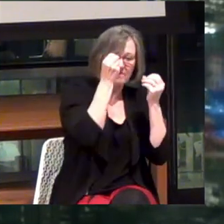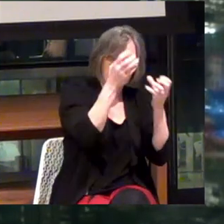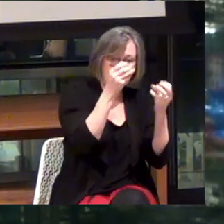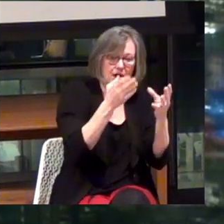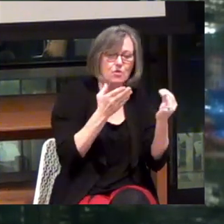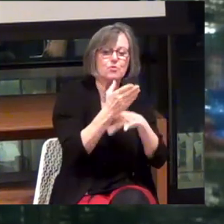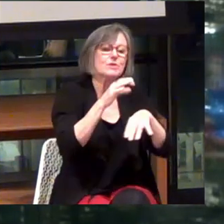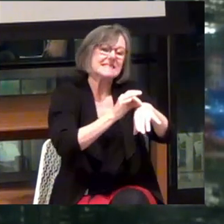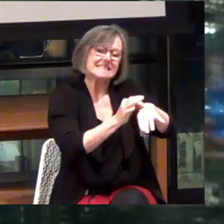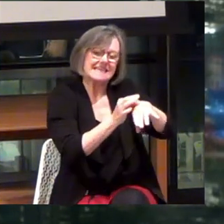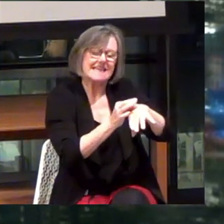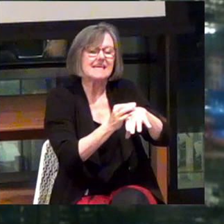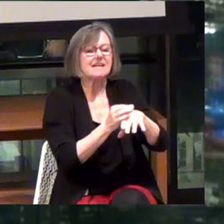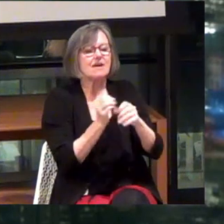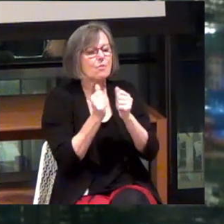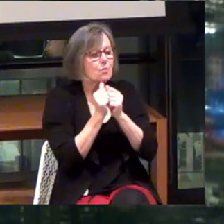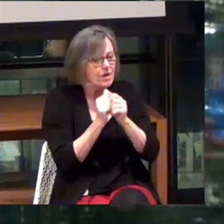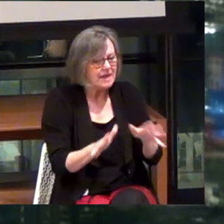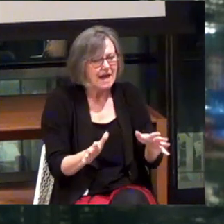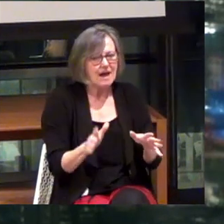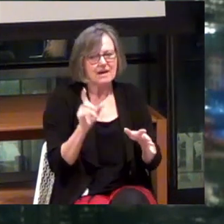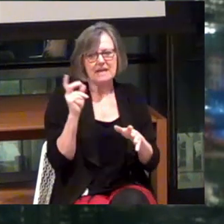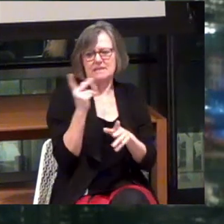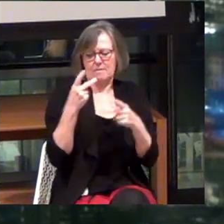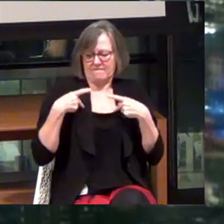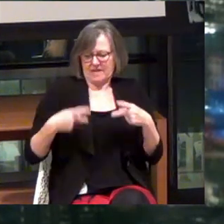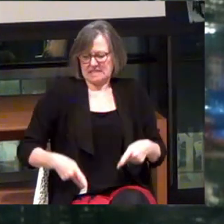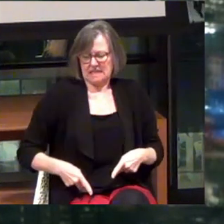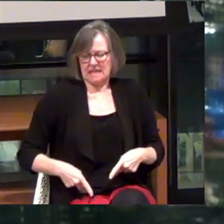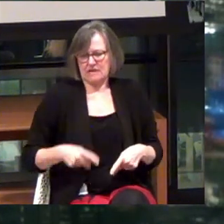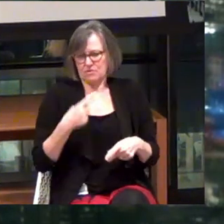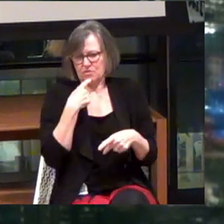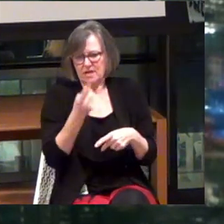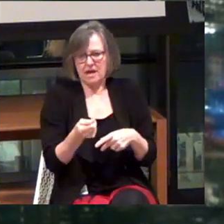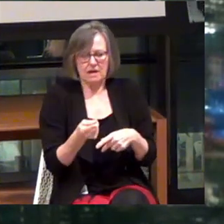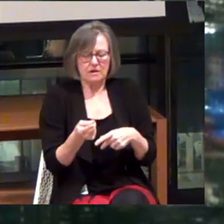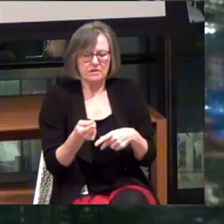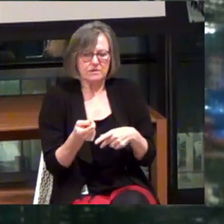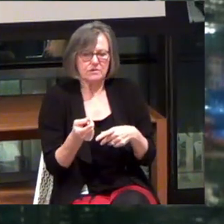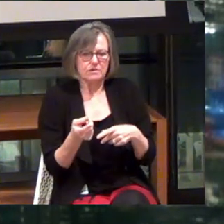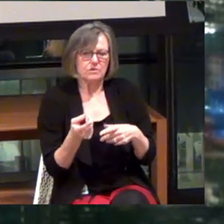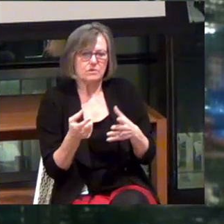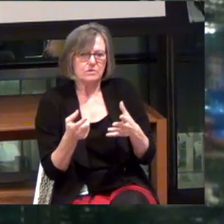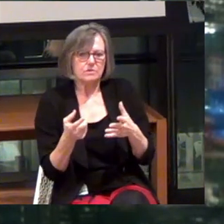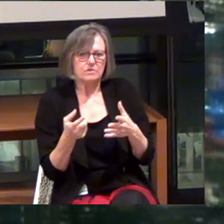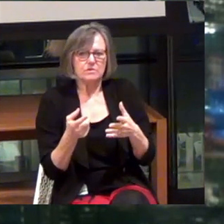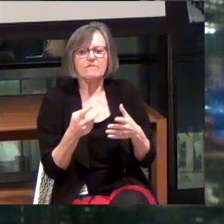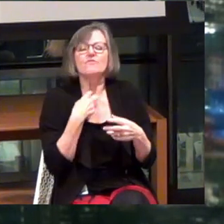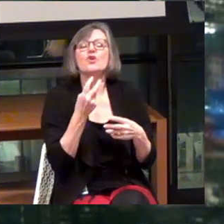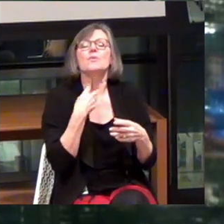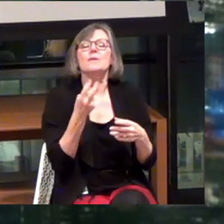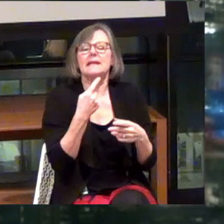through the skin, without needing someone physically there to tell you -- or verbally tell you.